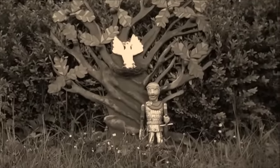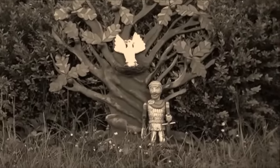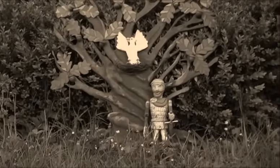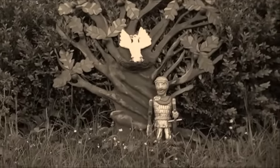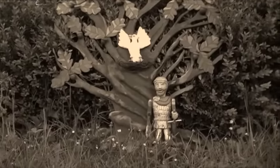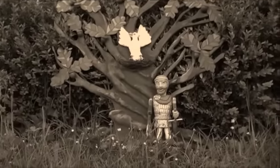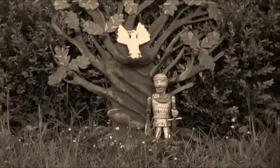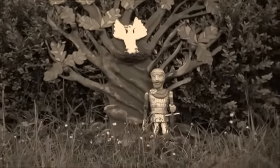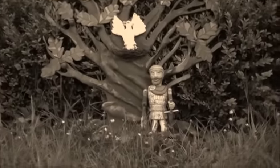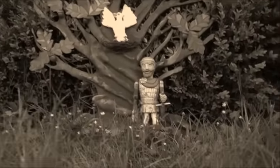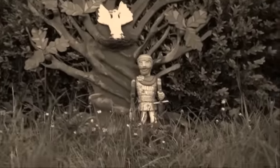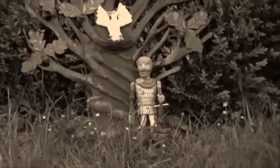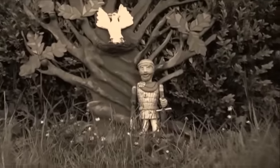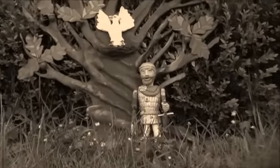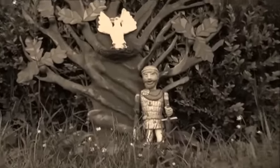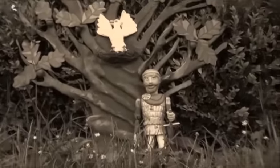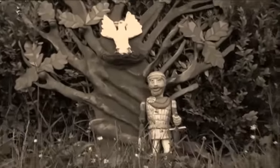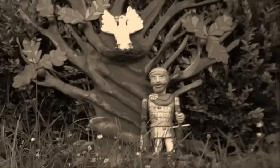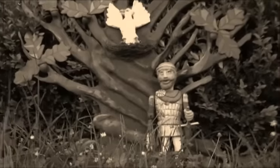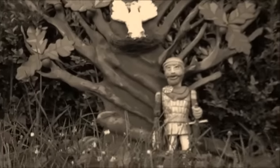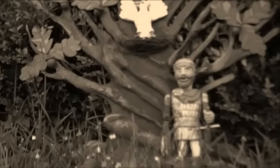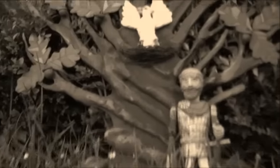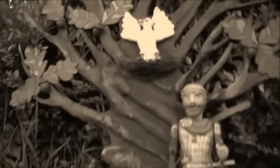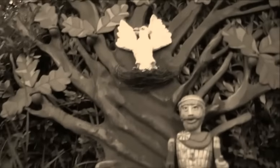Lech built a stronghold he called Gniezno